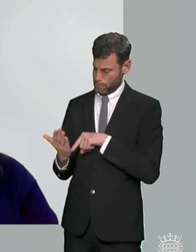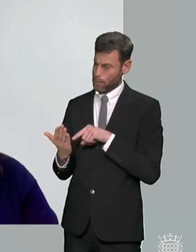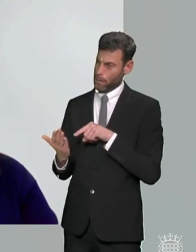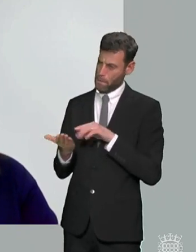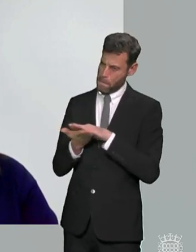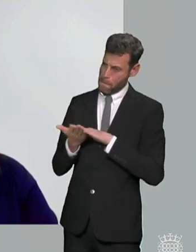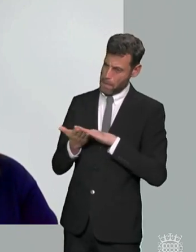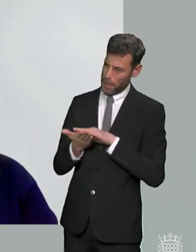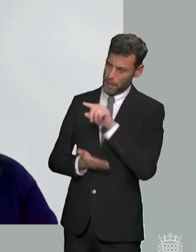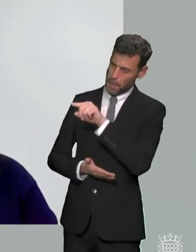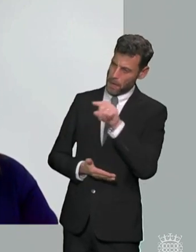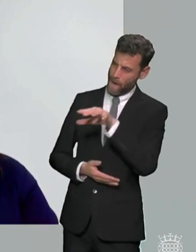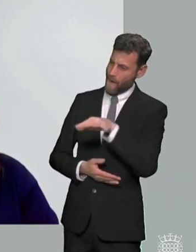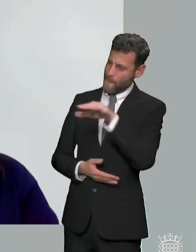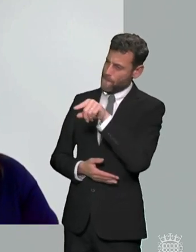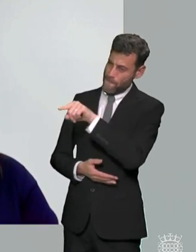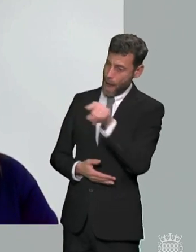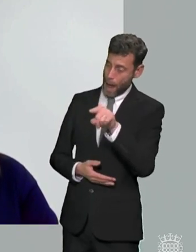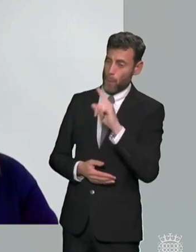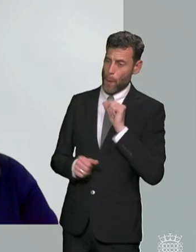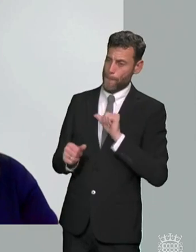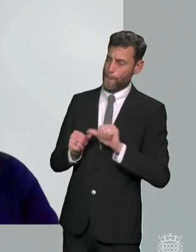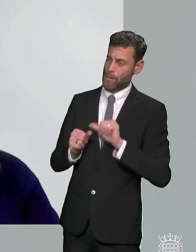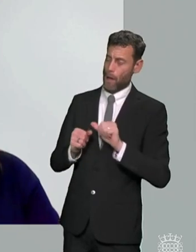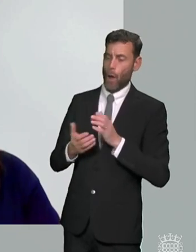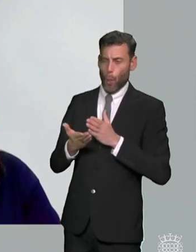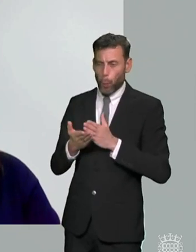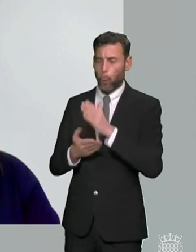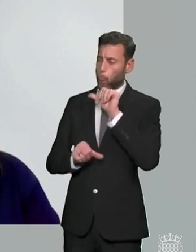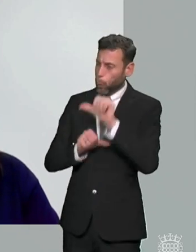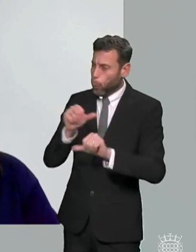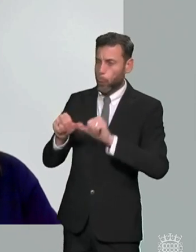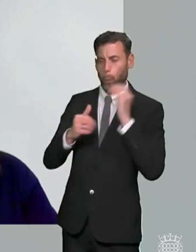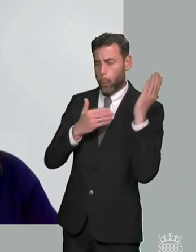children young people's outcomes and actually to to pretend that they are is disingenuous